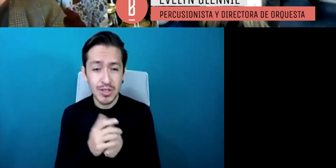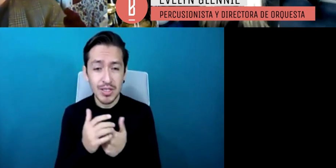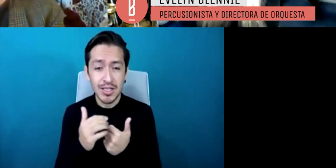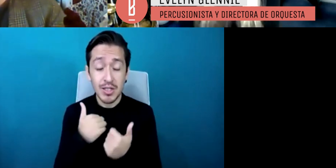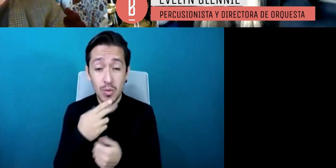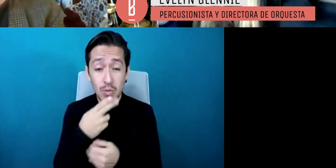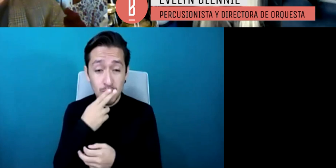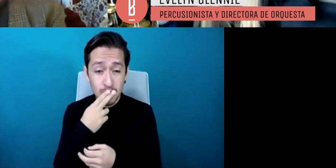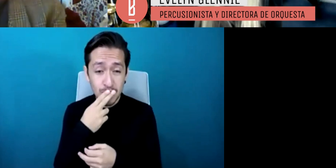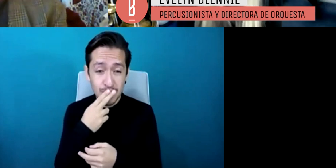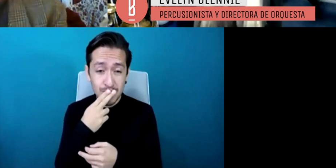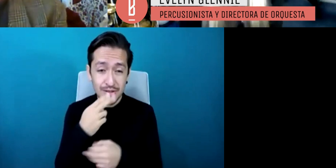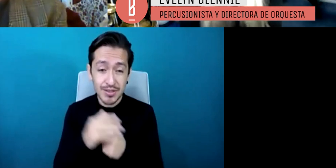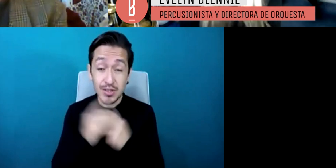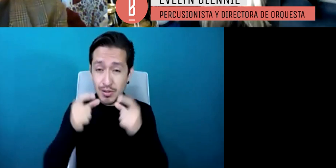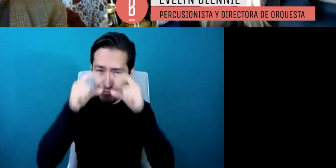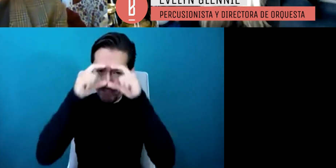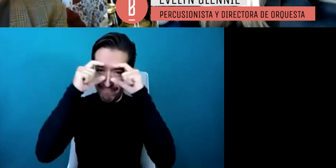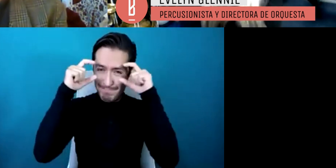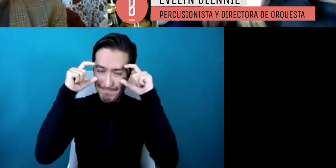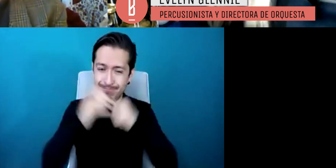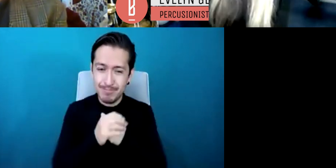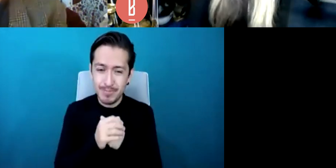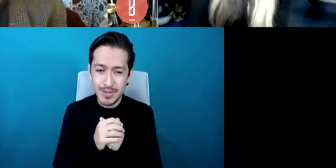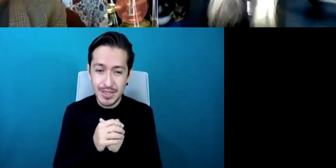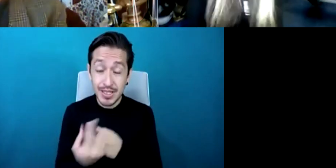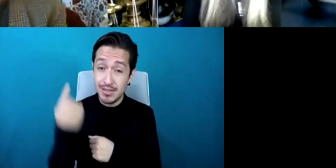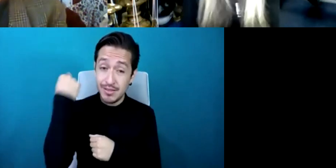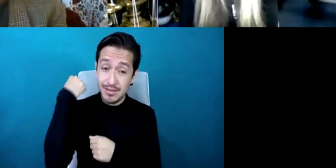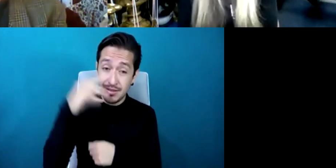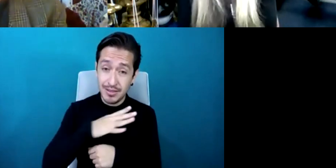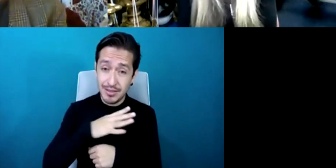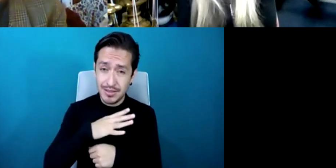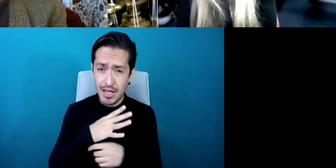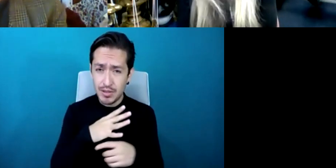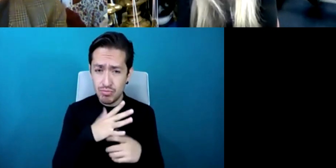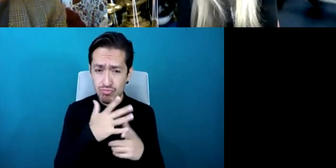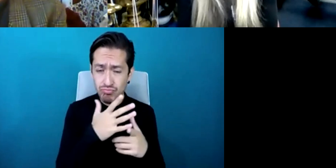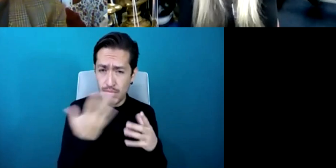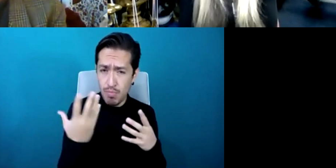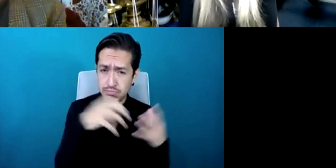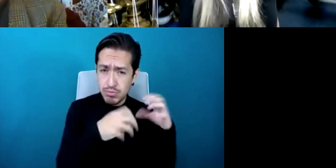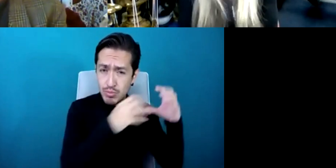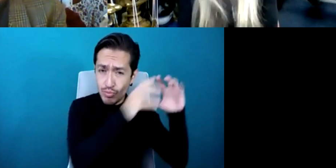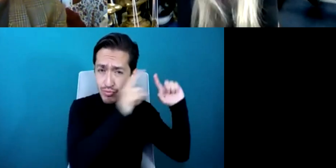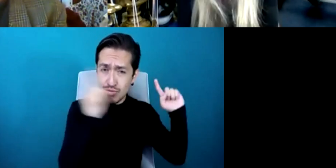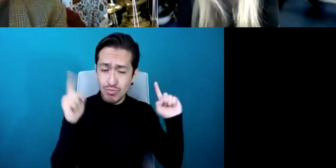silver-coloured glasses and behind me are a collection of instruments from the over 2000